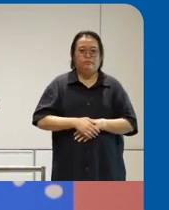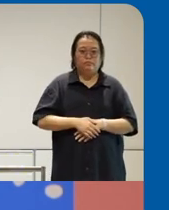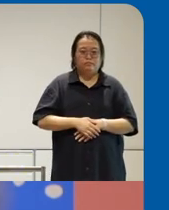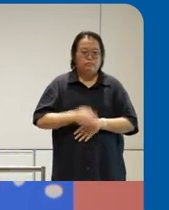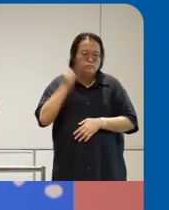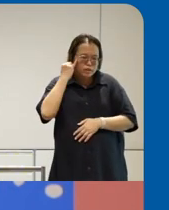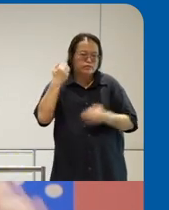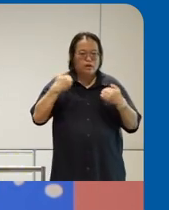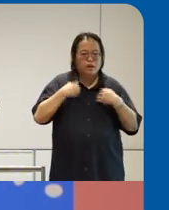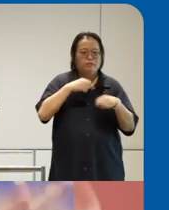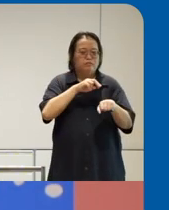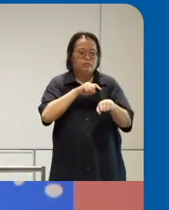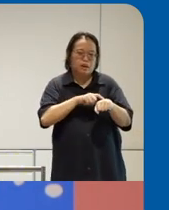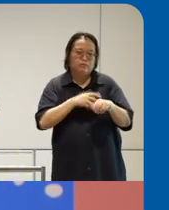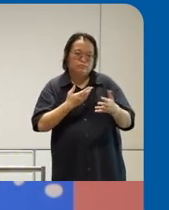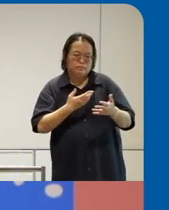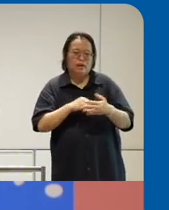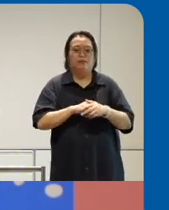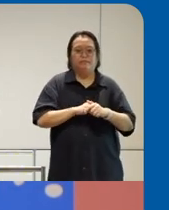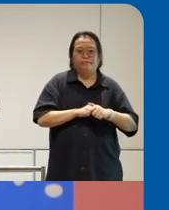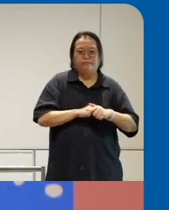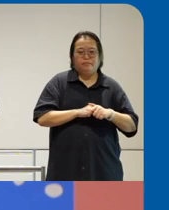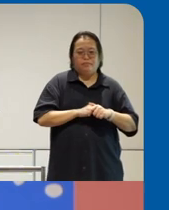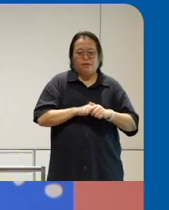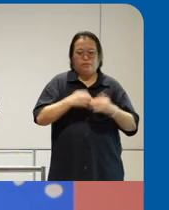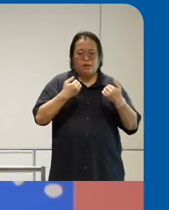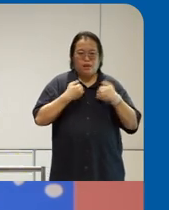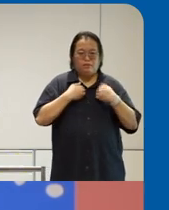speak with tuang he's the guy that's the uh the tech lead over there we built this tool called